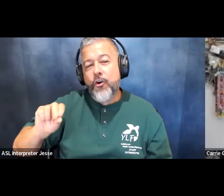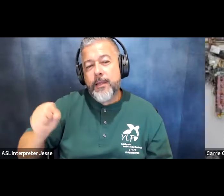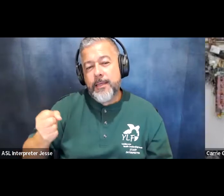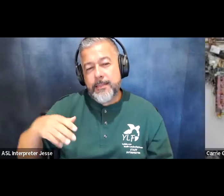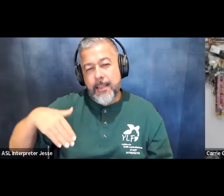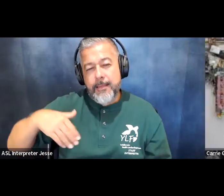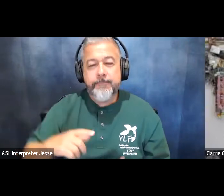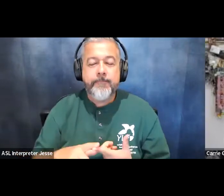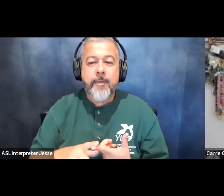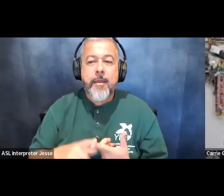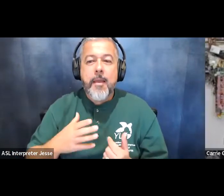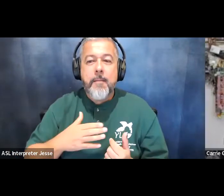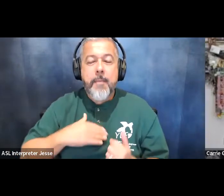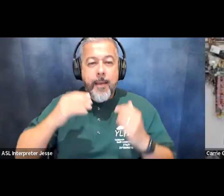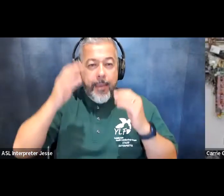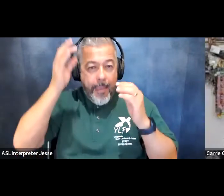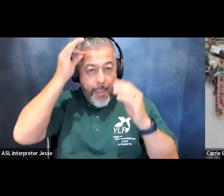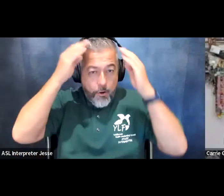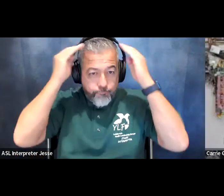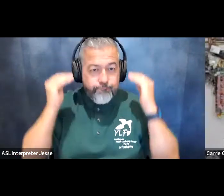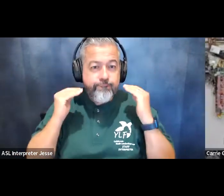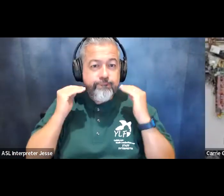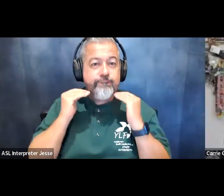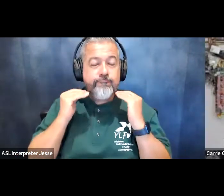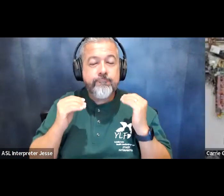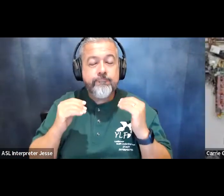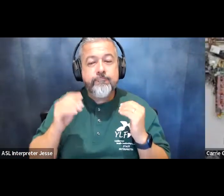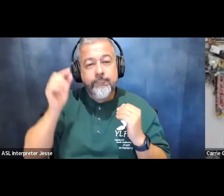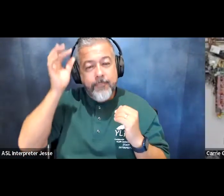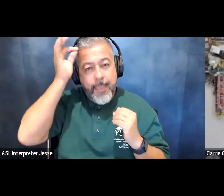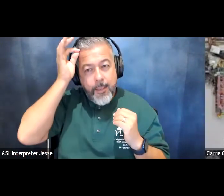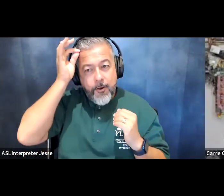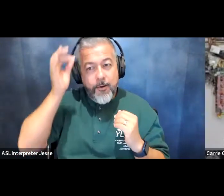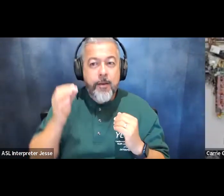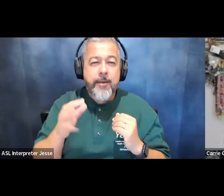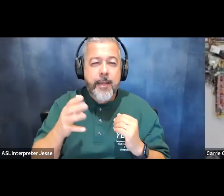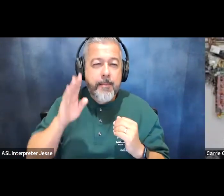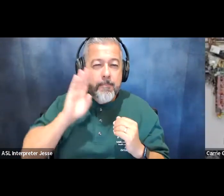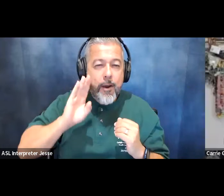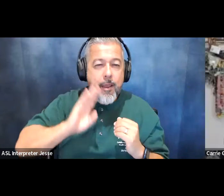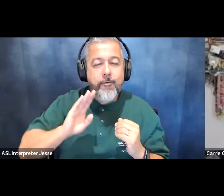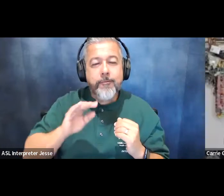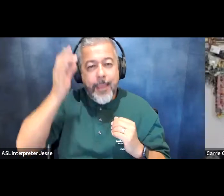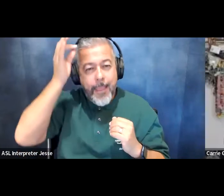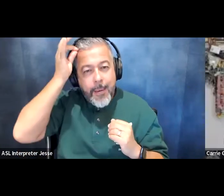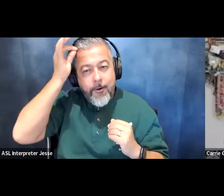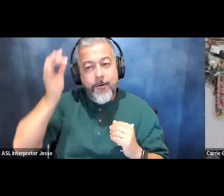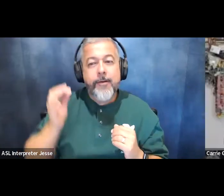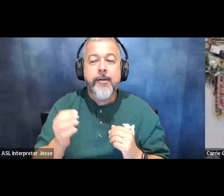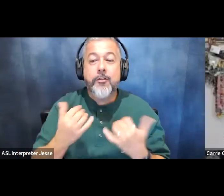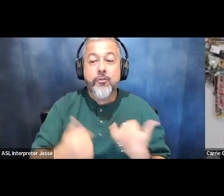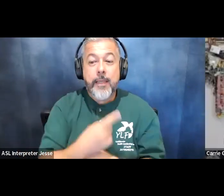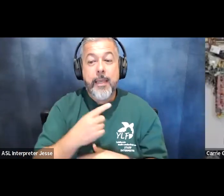of a bob bob-cut short short-ish hair um kind of brownish colored hair uh today i'm wearing kind